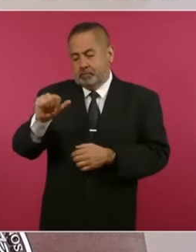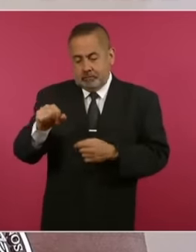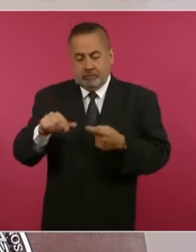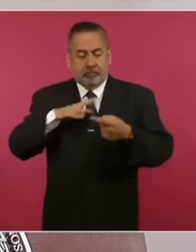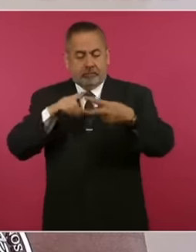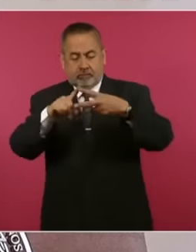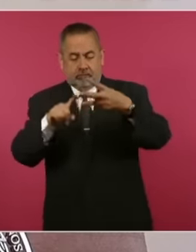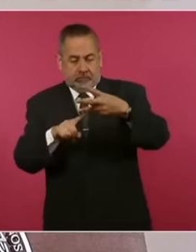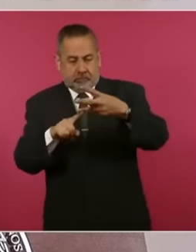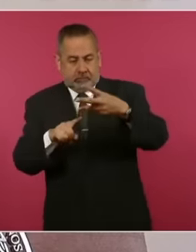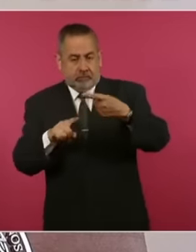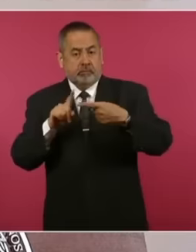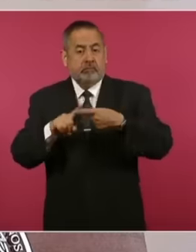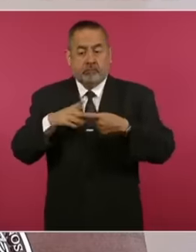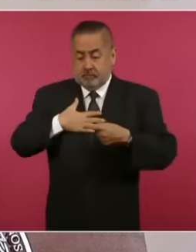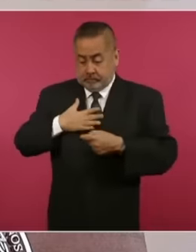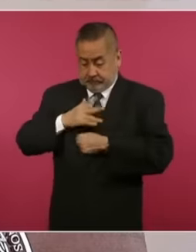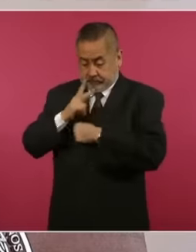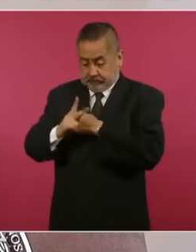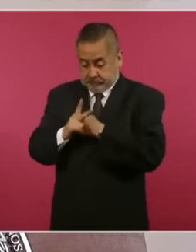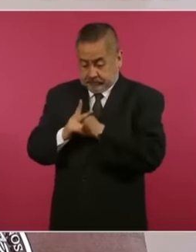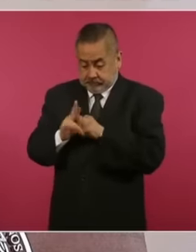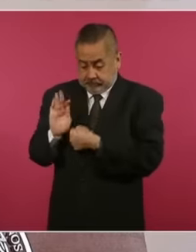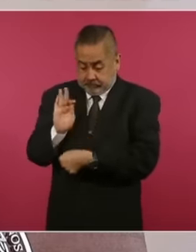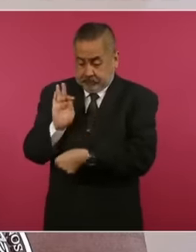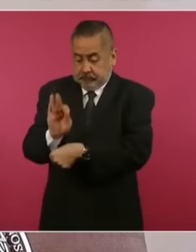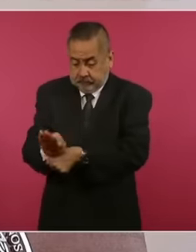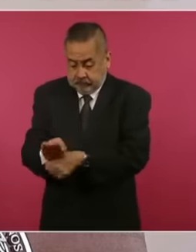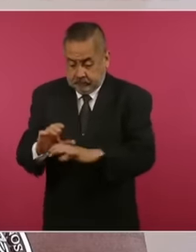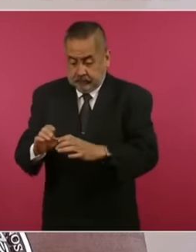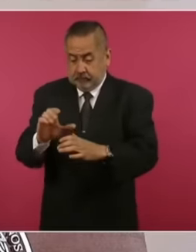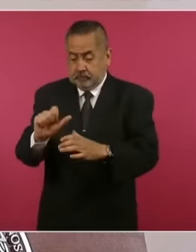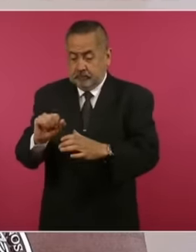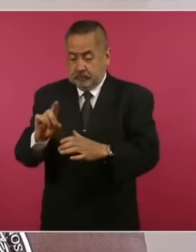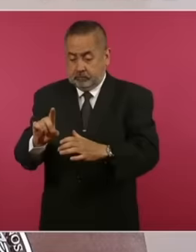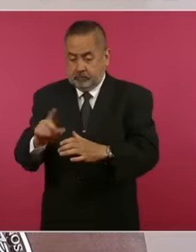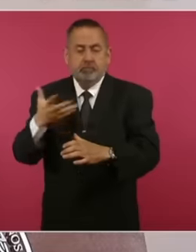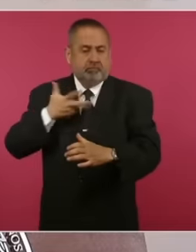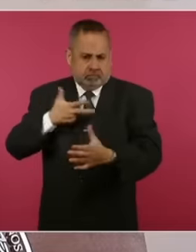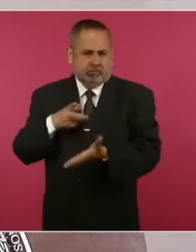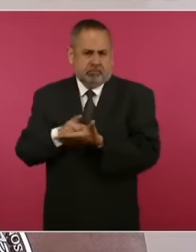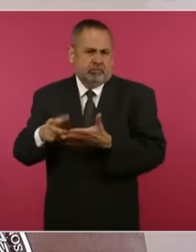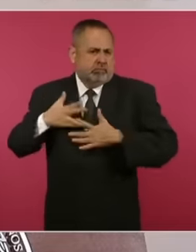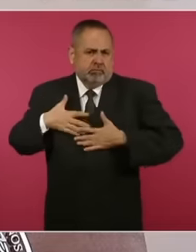country that granting asylum has a right to do so, the second article that some have